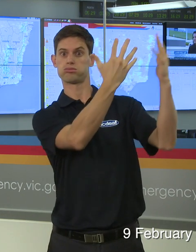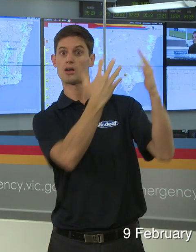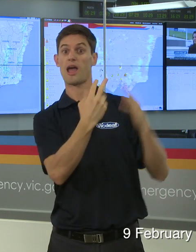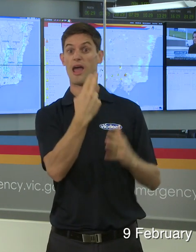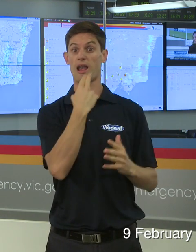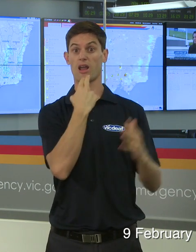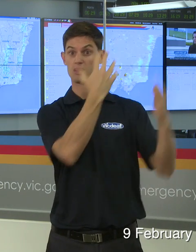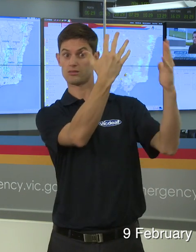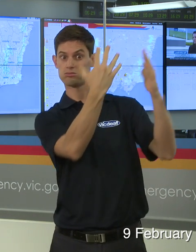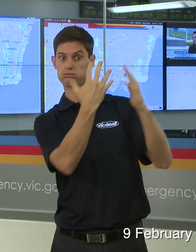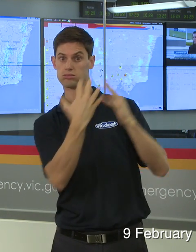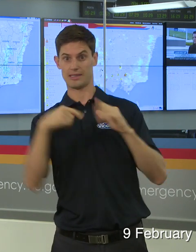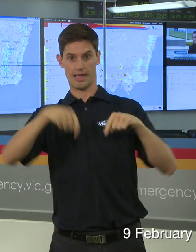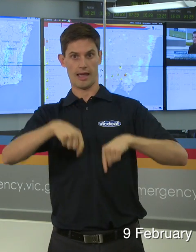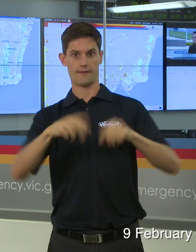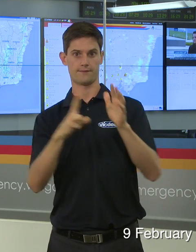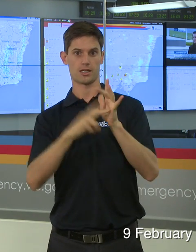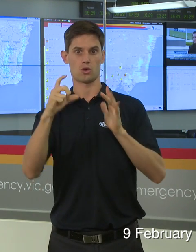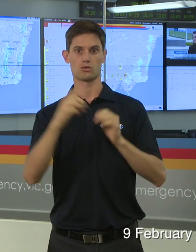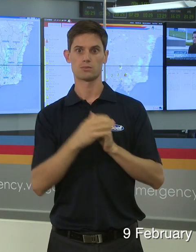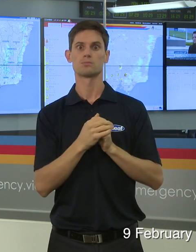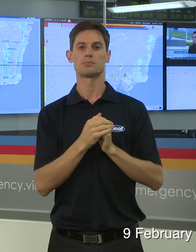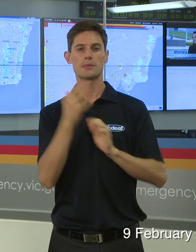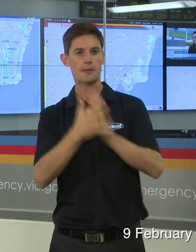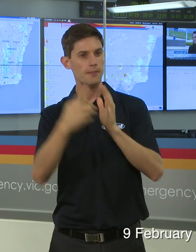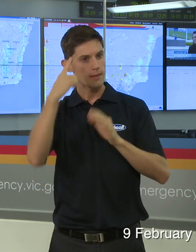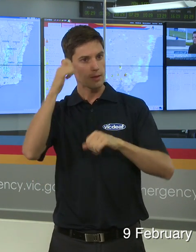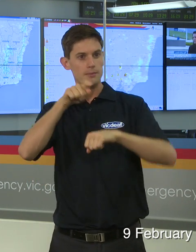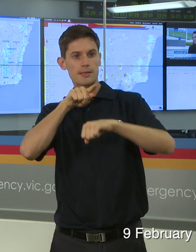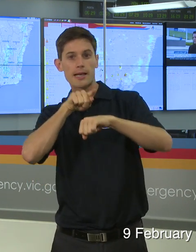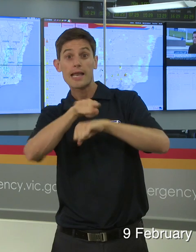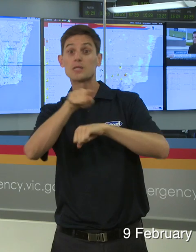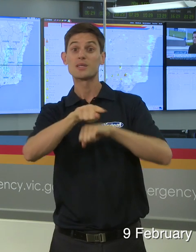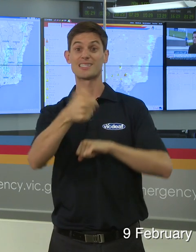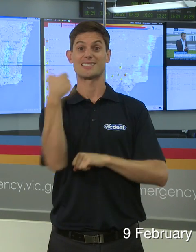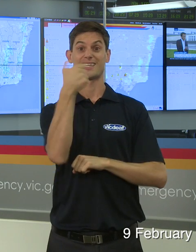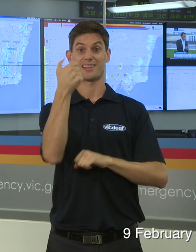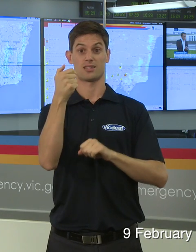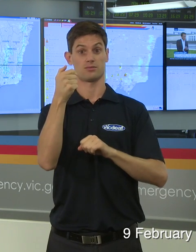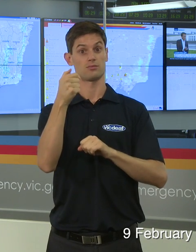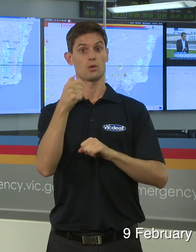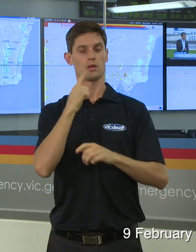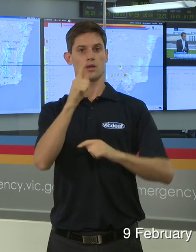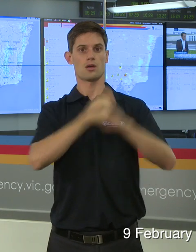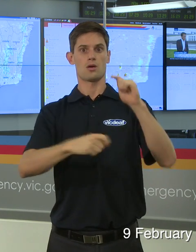and we think that the week starting probably the 16th will be a really critical week across both South Australia and Victoria.